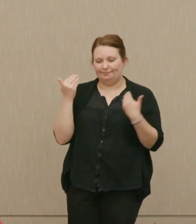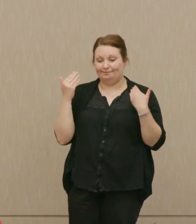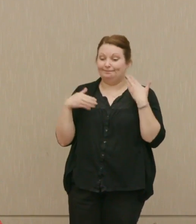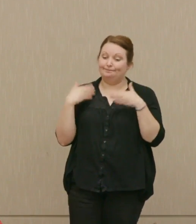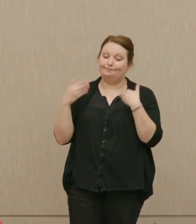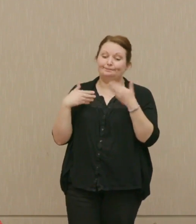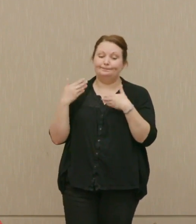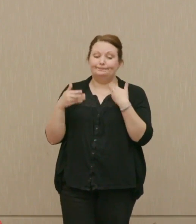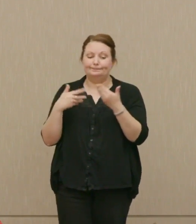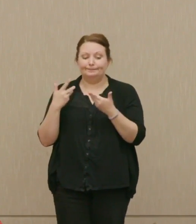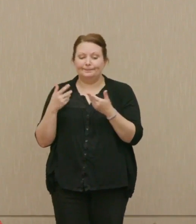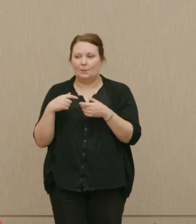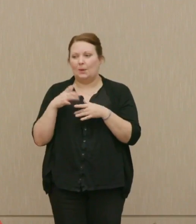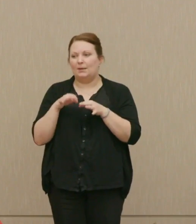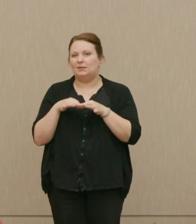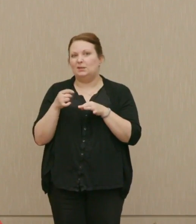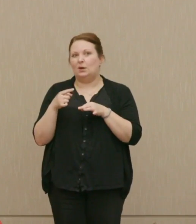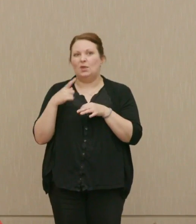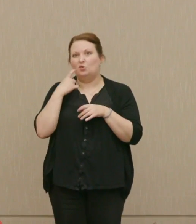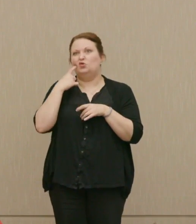one to two years ago at most.